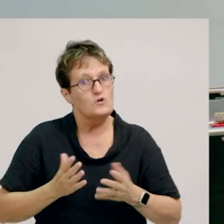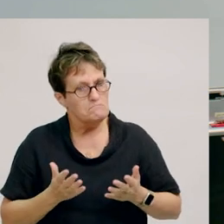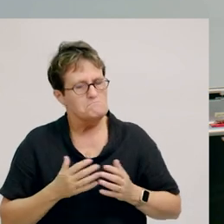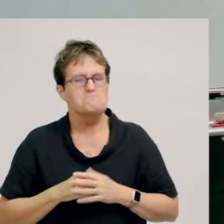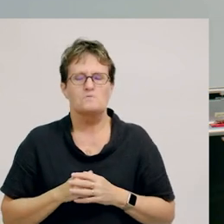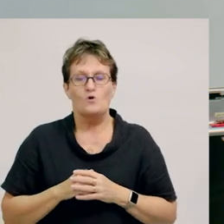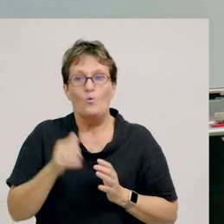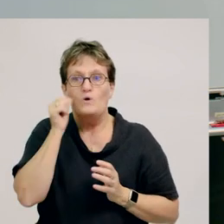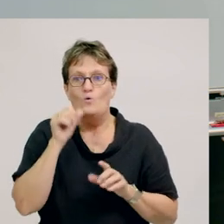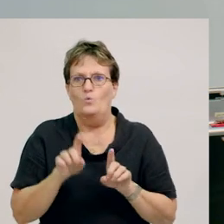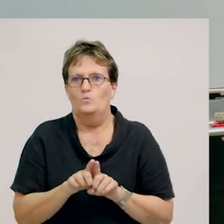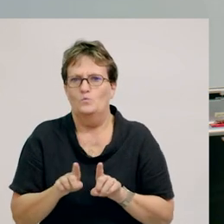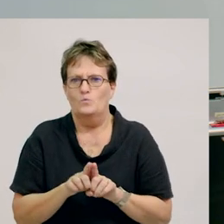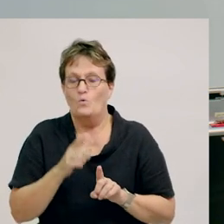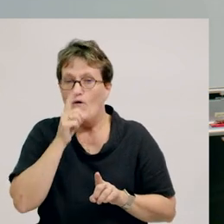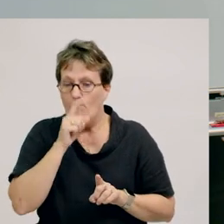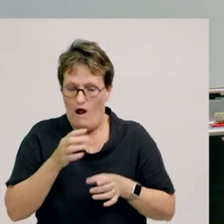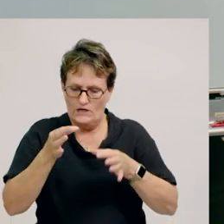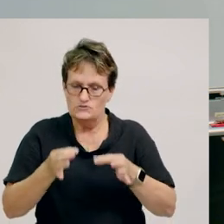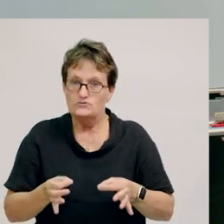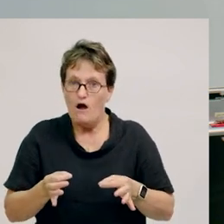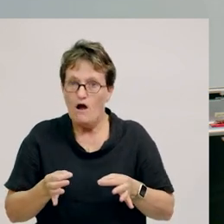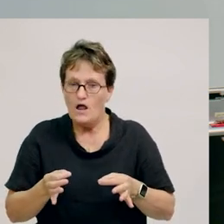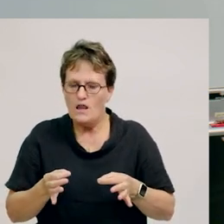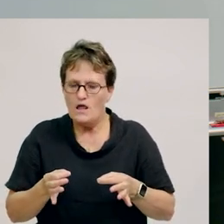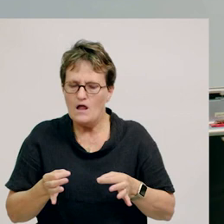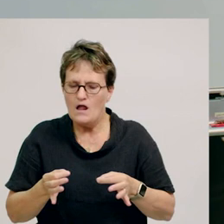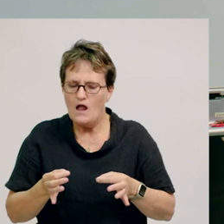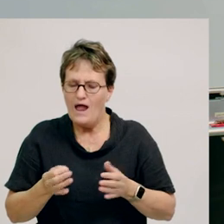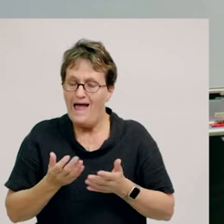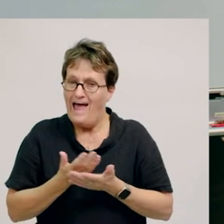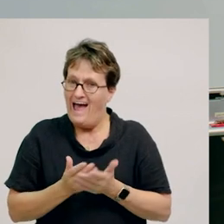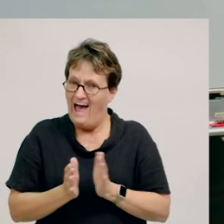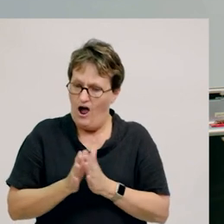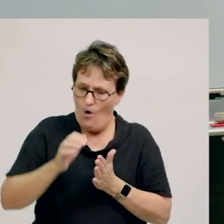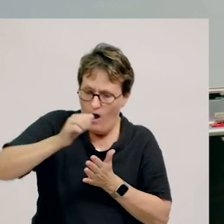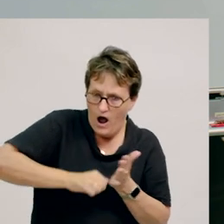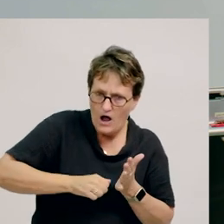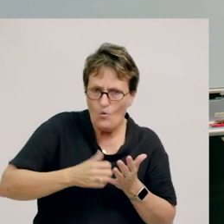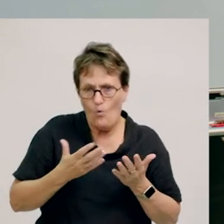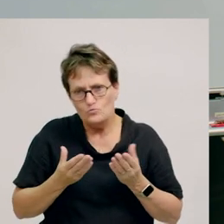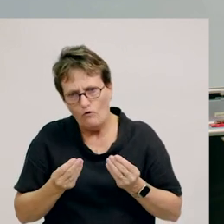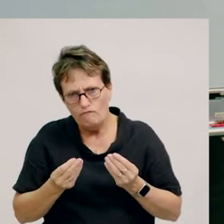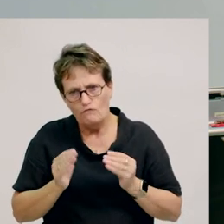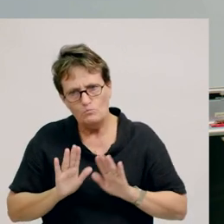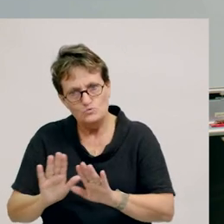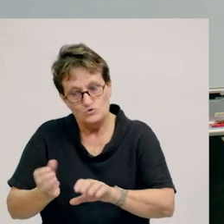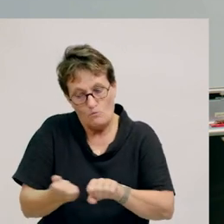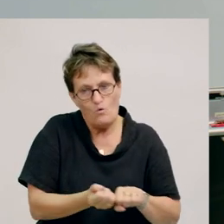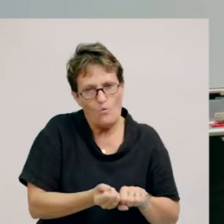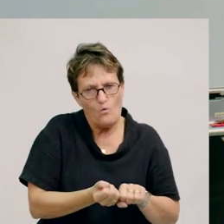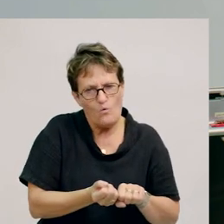Another thing we now know is, we can decide how hard or softly to push or pull things.